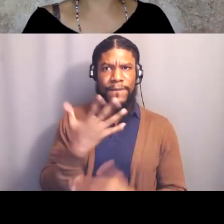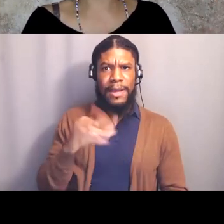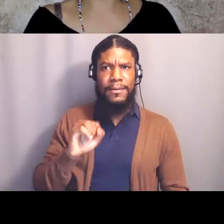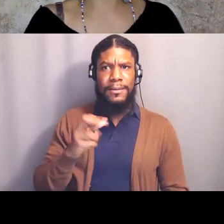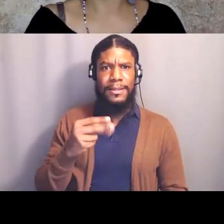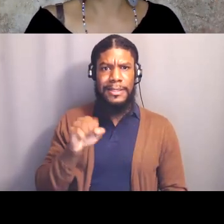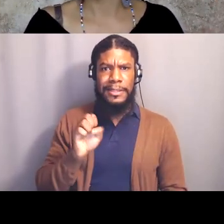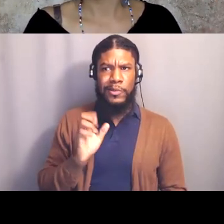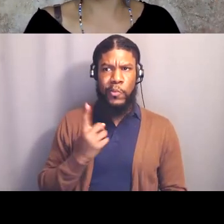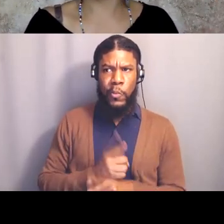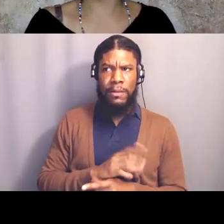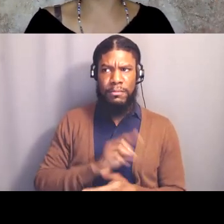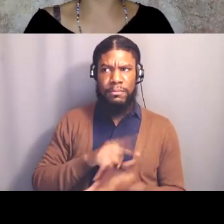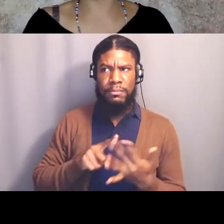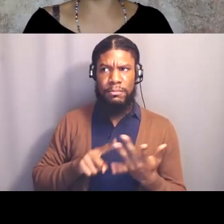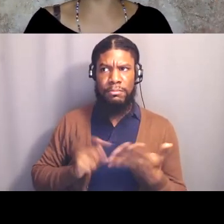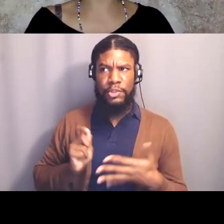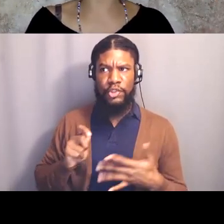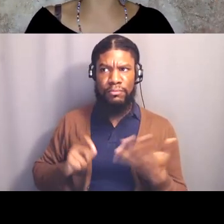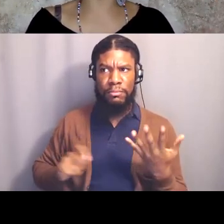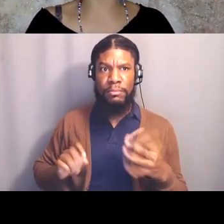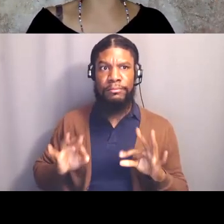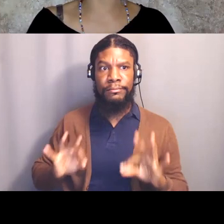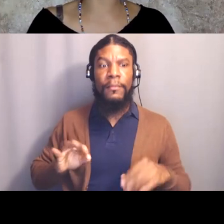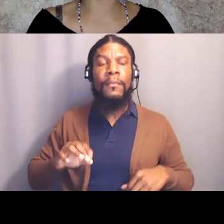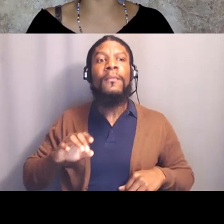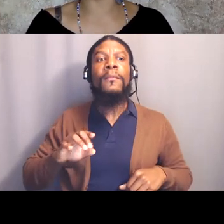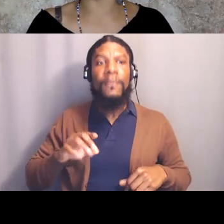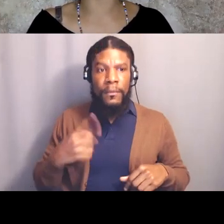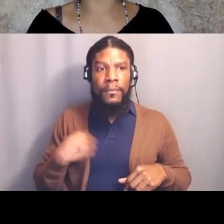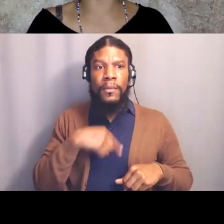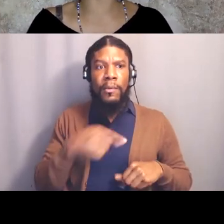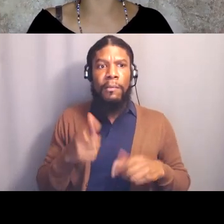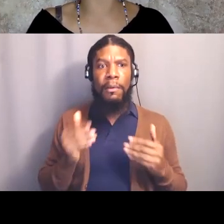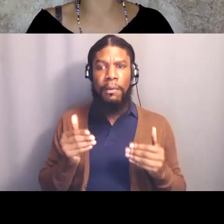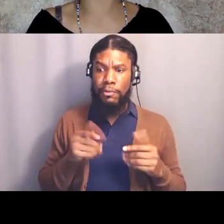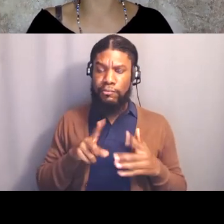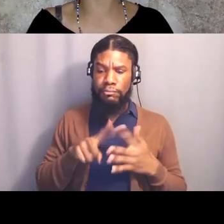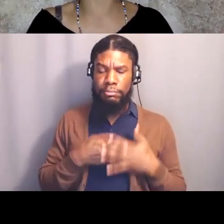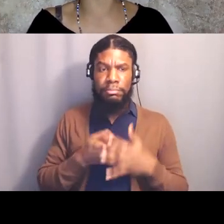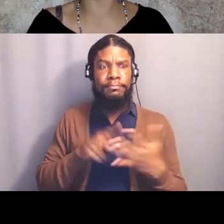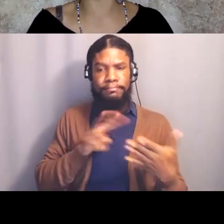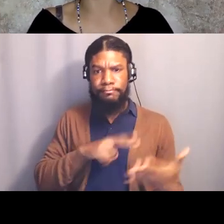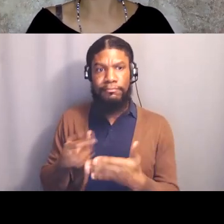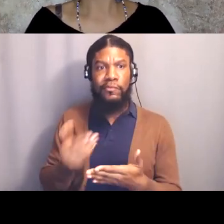And as we move into this new text, Robin Kelley's "Freedom Dreaming,"